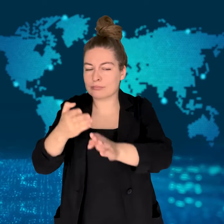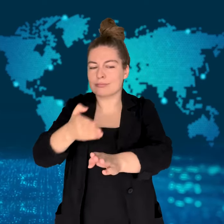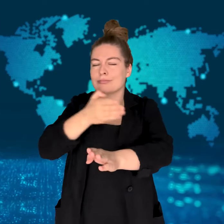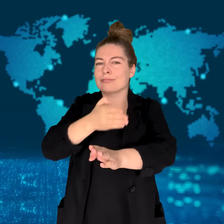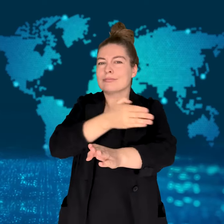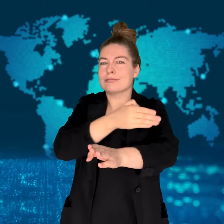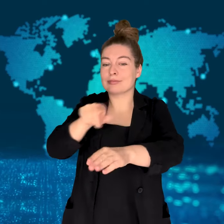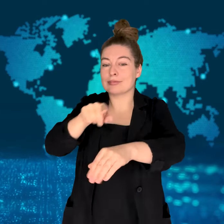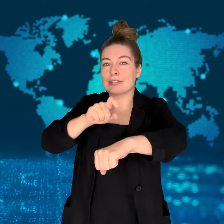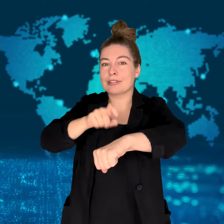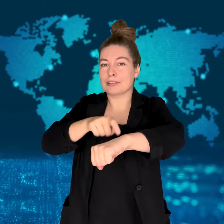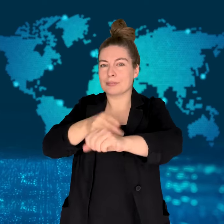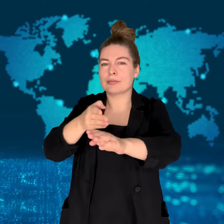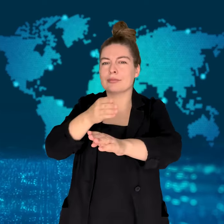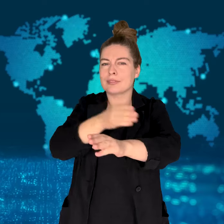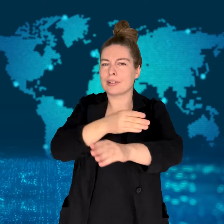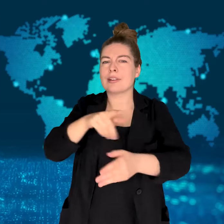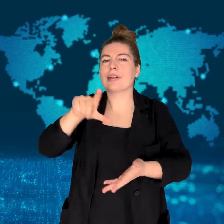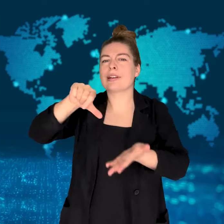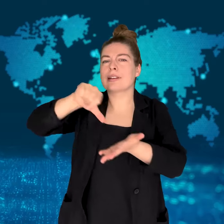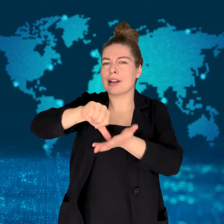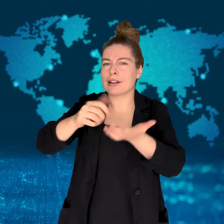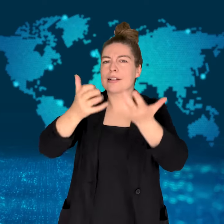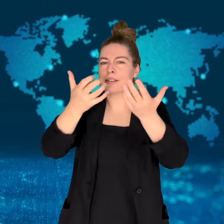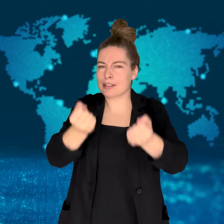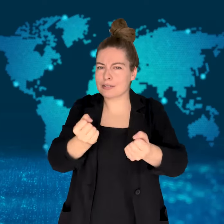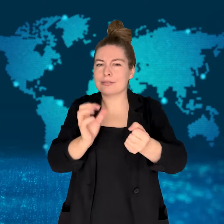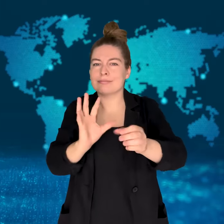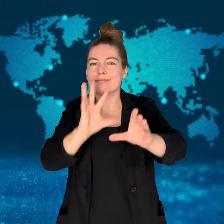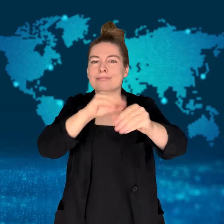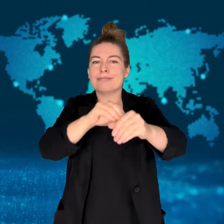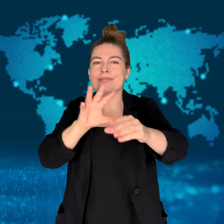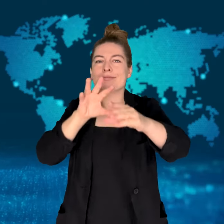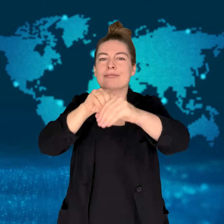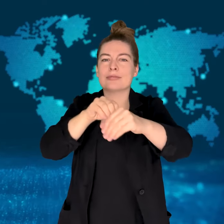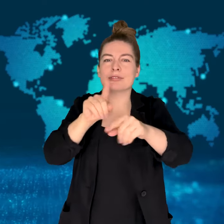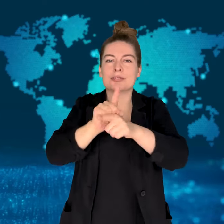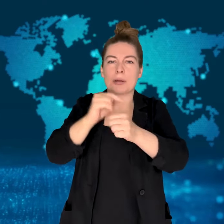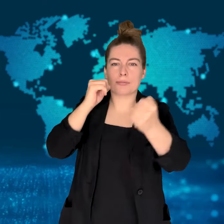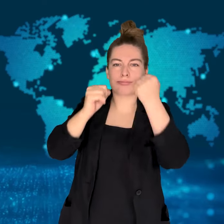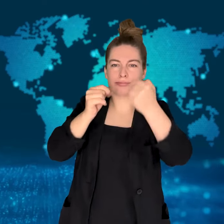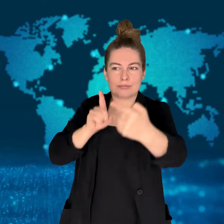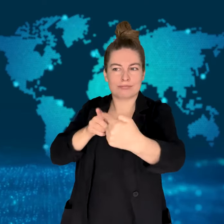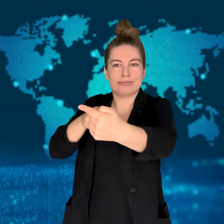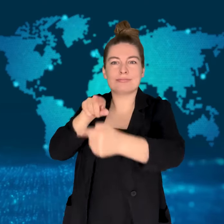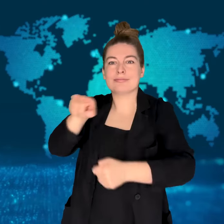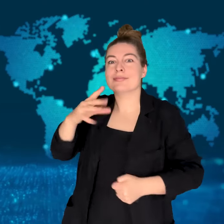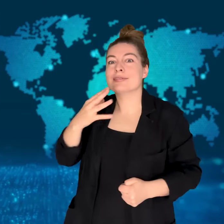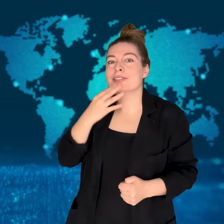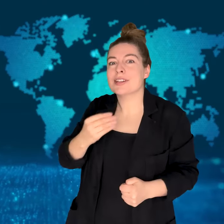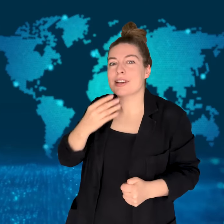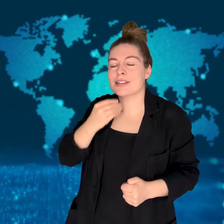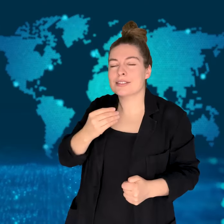and Iran has been involved in past attacks on Israel.